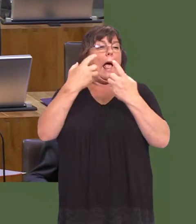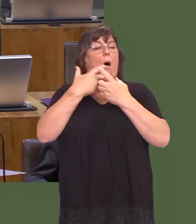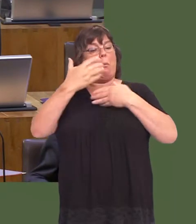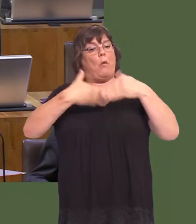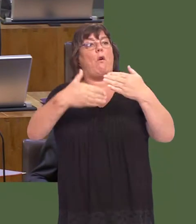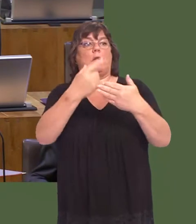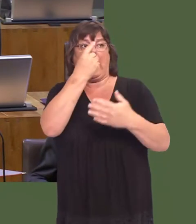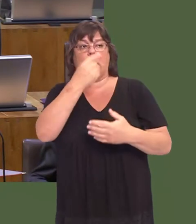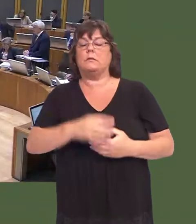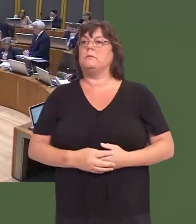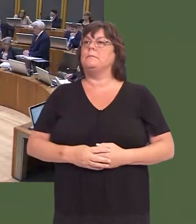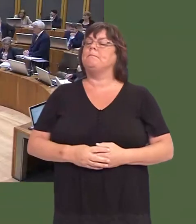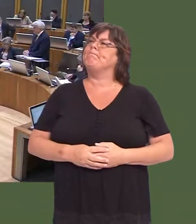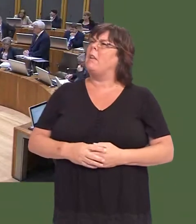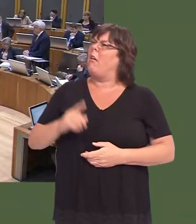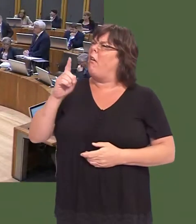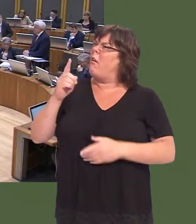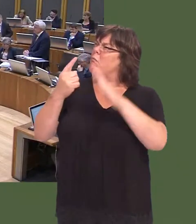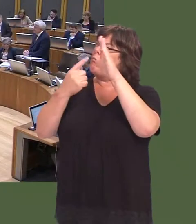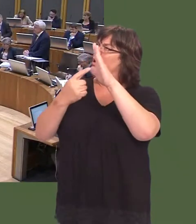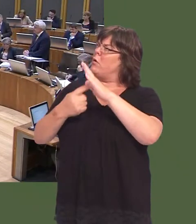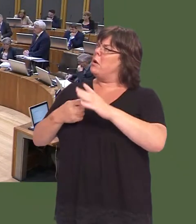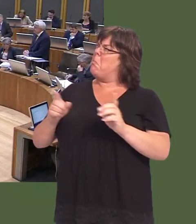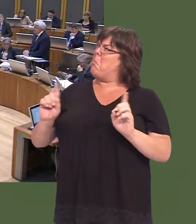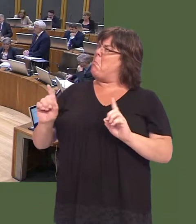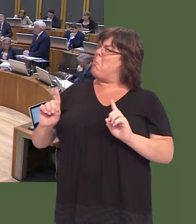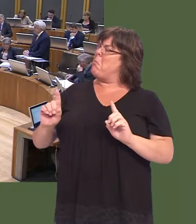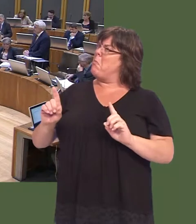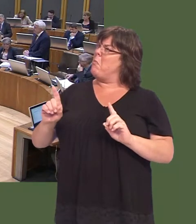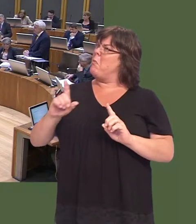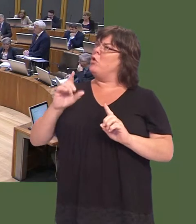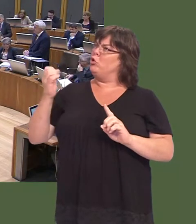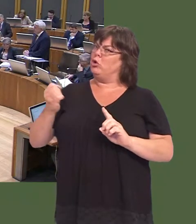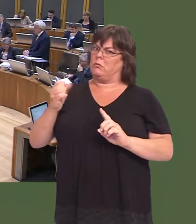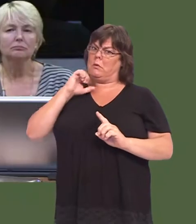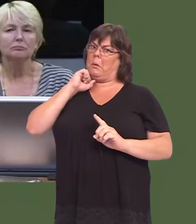Leanne Wood: If itís that much of a priority, First Minister, you should be able to commit to this today.